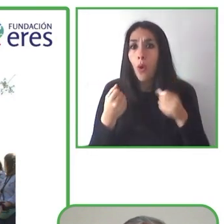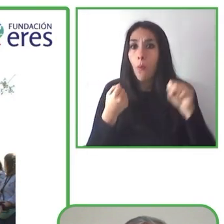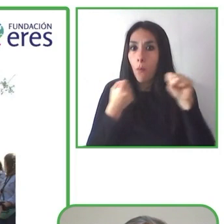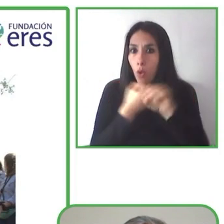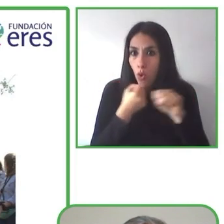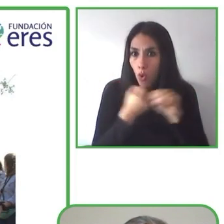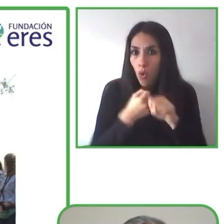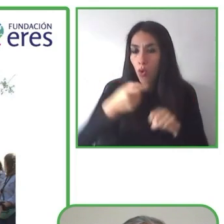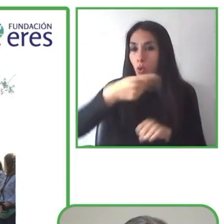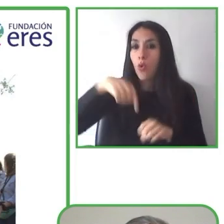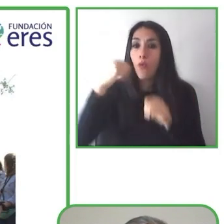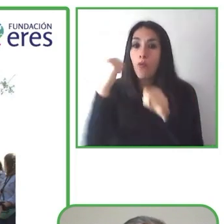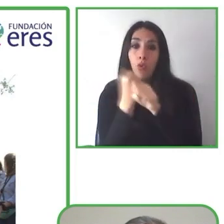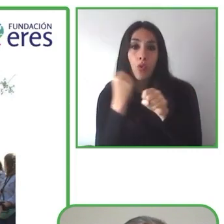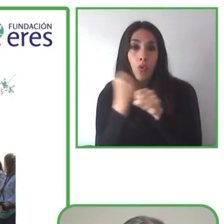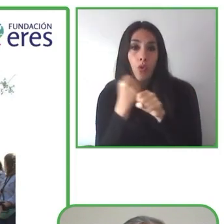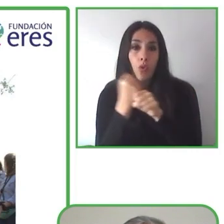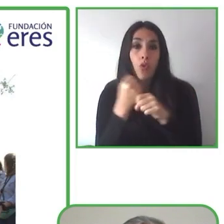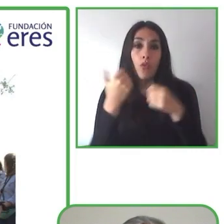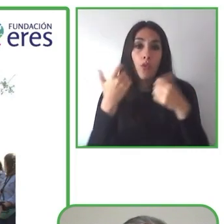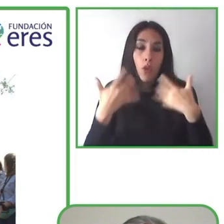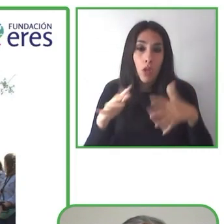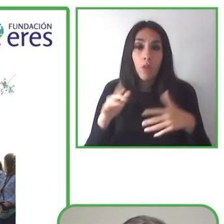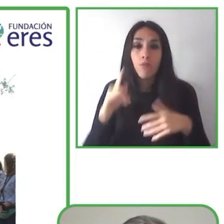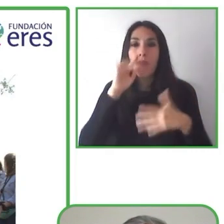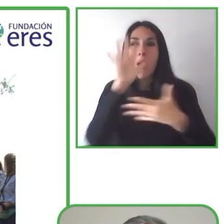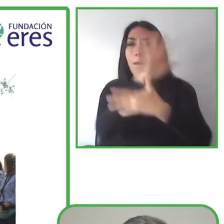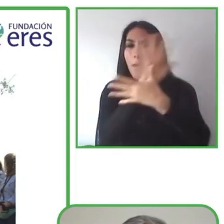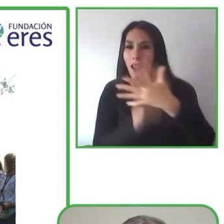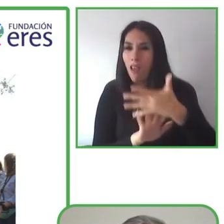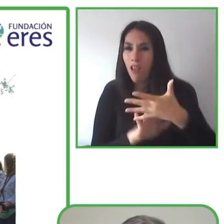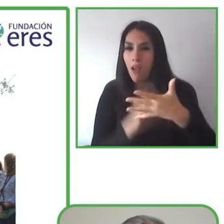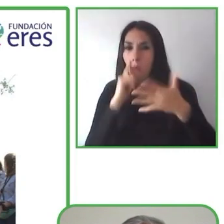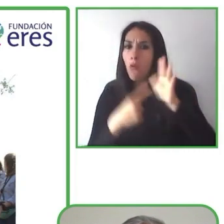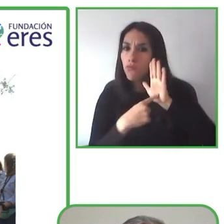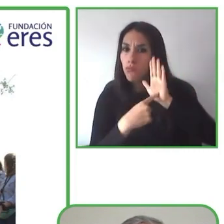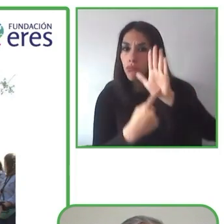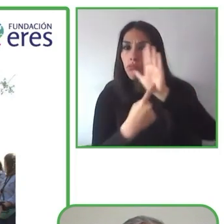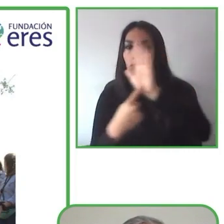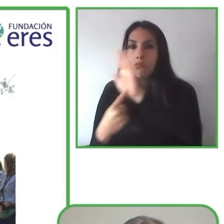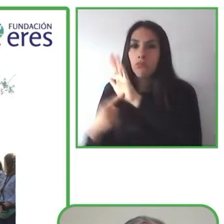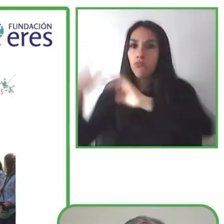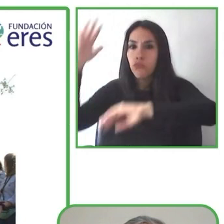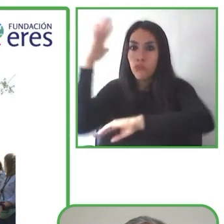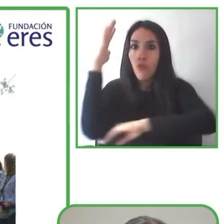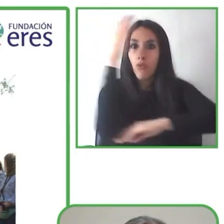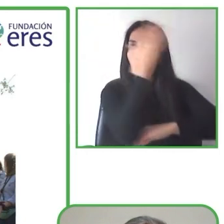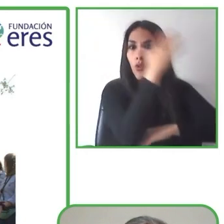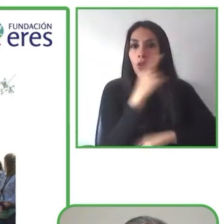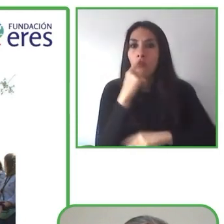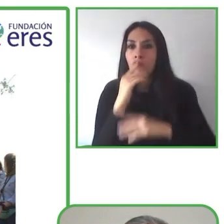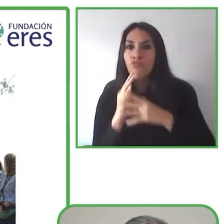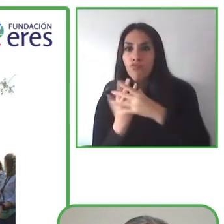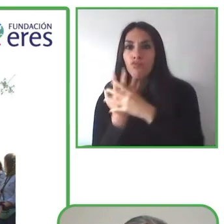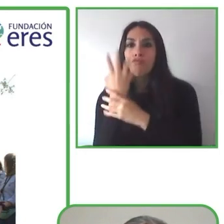So and we provide these materials that help us to highlight the different fauna and flora of different places that we visit